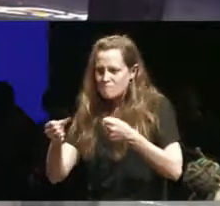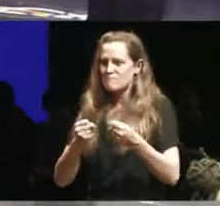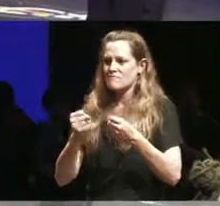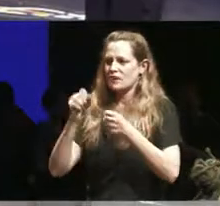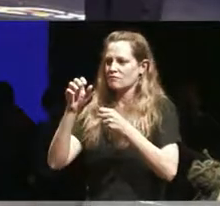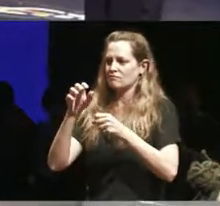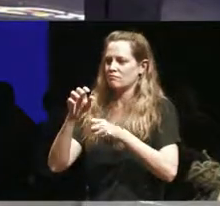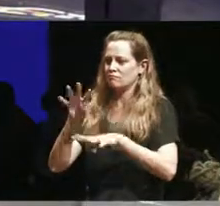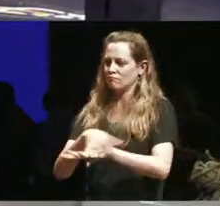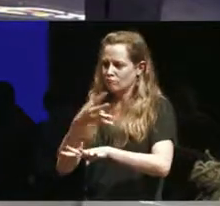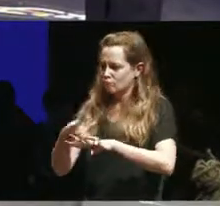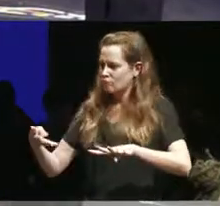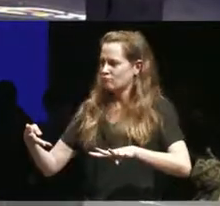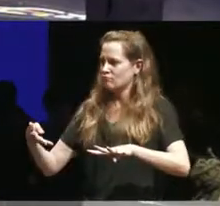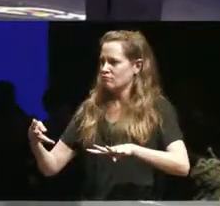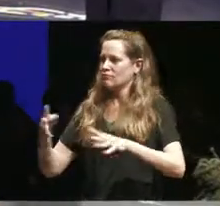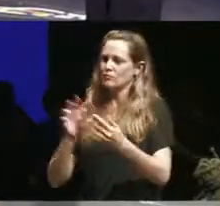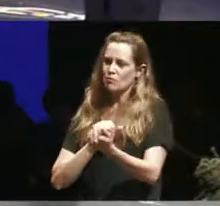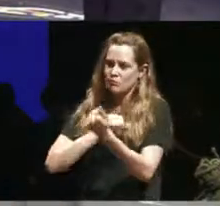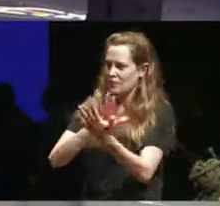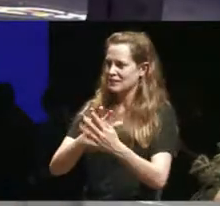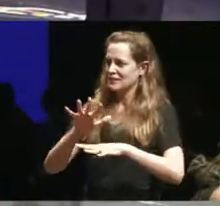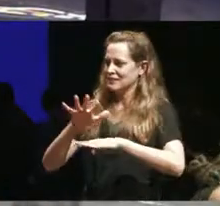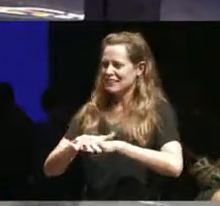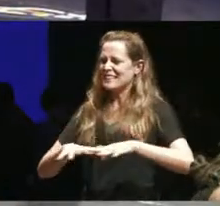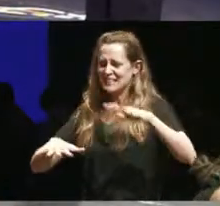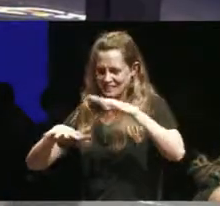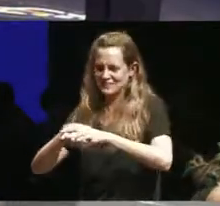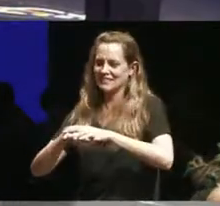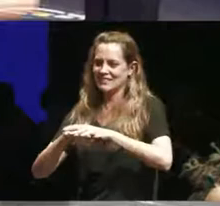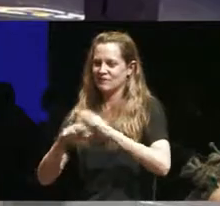approach because one of the things that we also have seen within disability arts